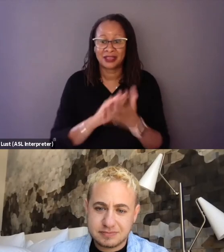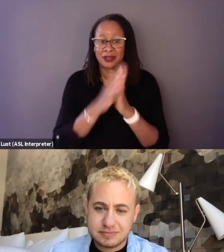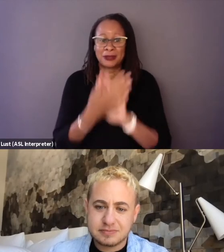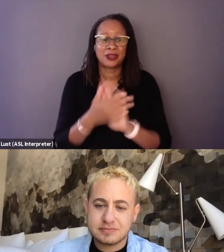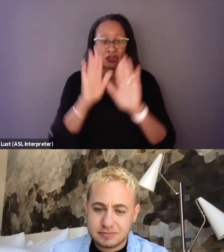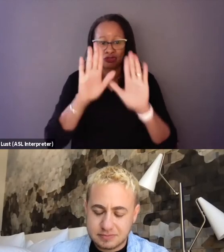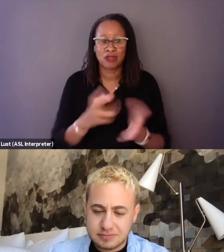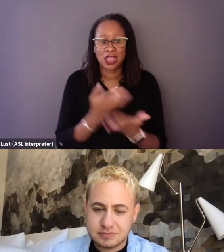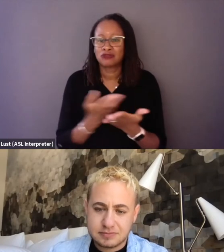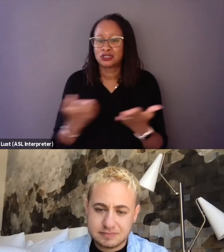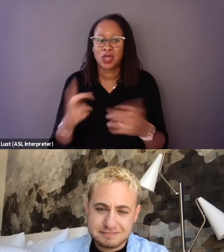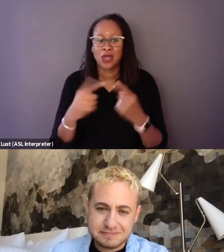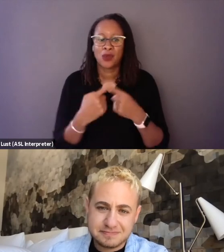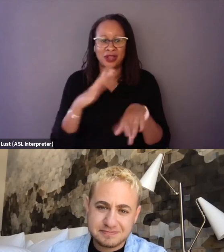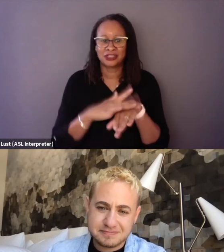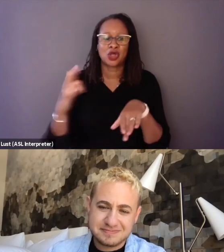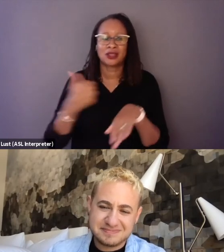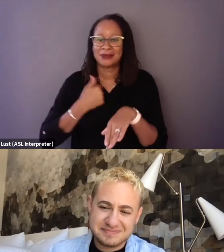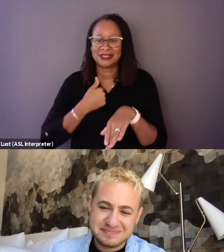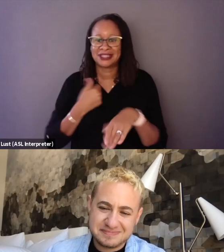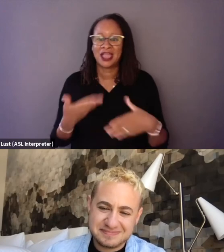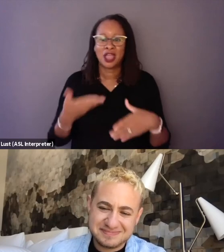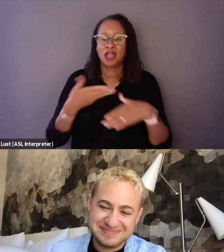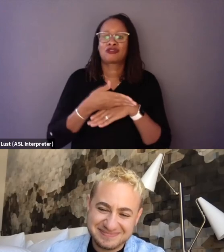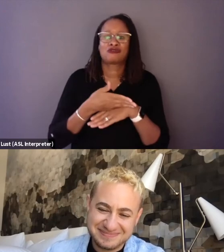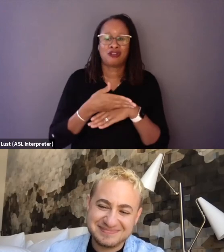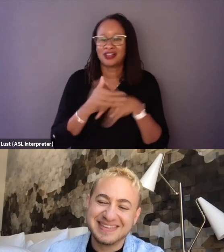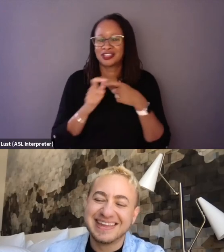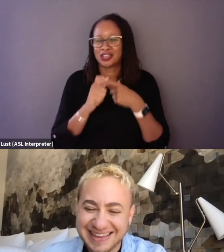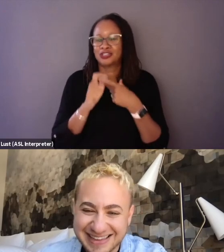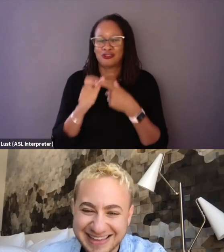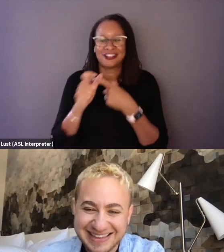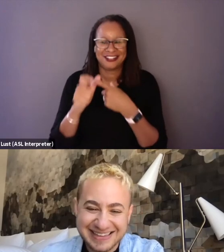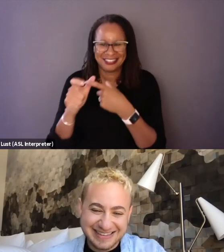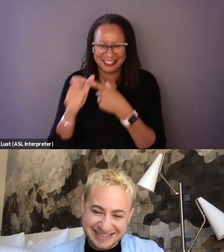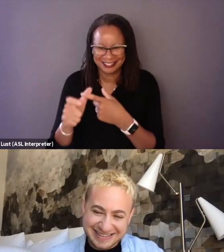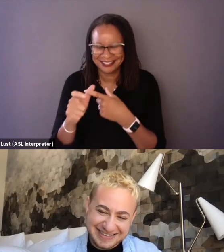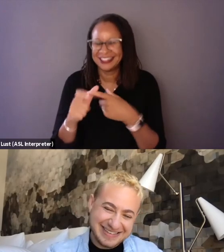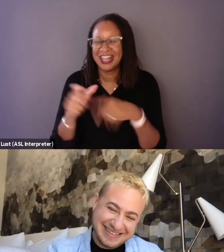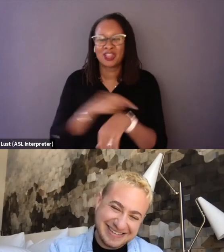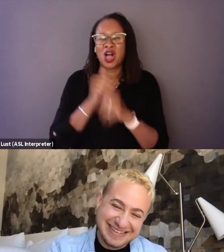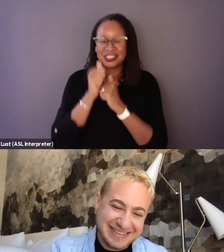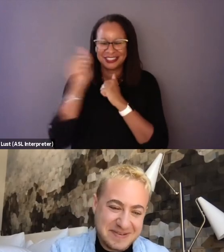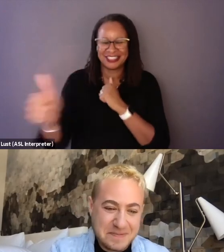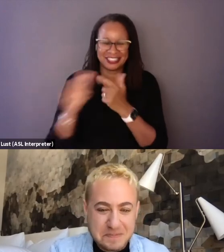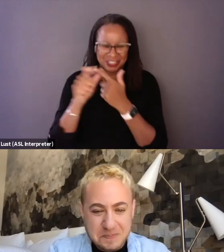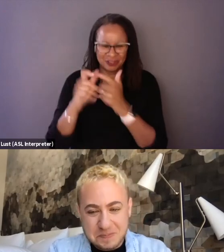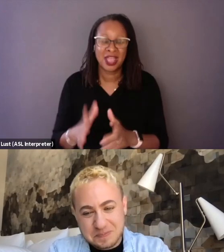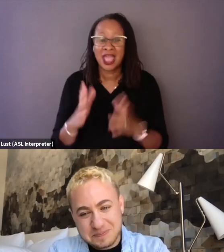when I was calling myself being a cross-country runner back in the day. It would've been great to help out